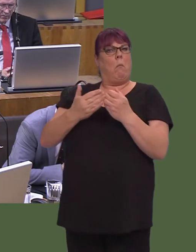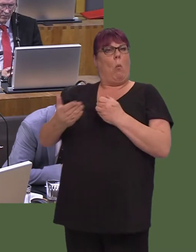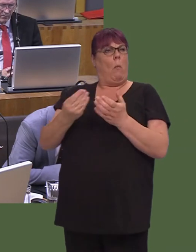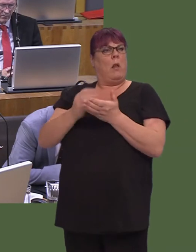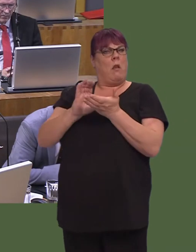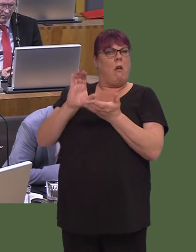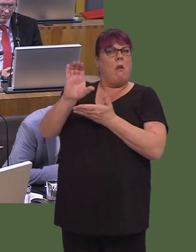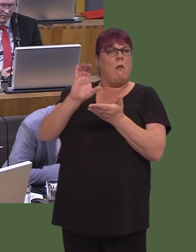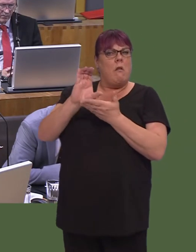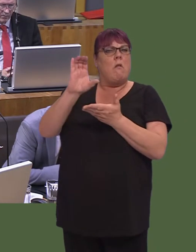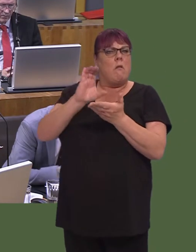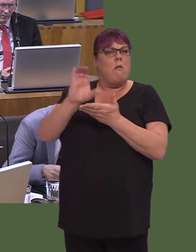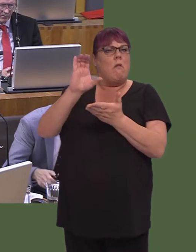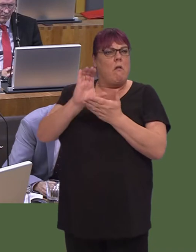mwy a mwy o alw bob blwyddyn.